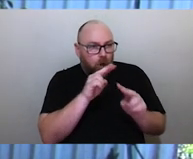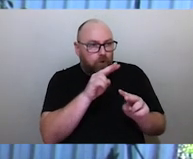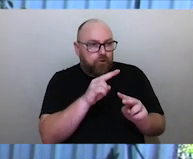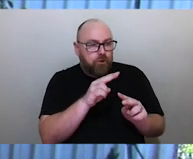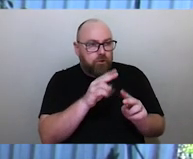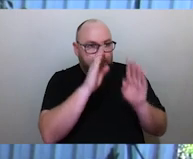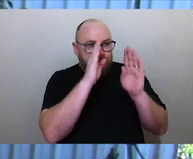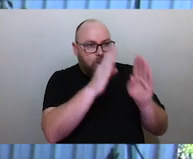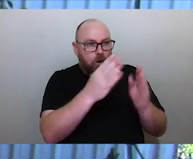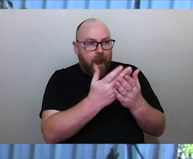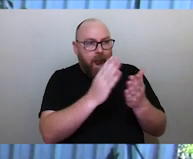how that works.